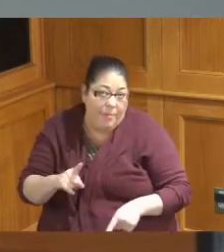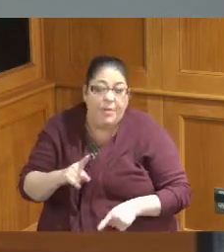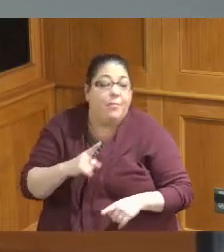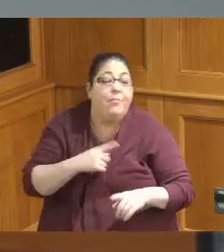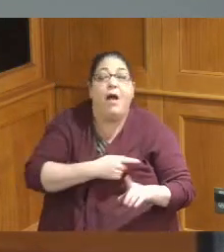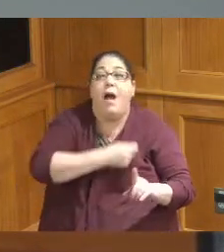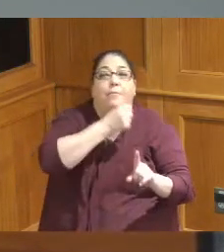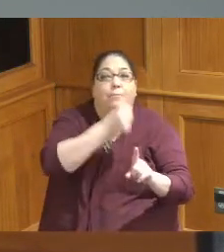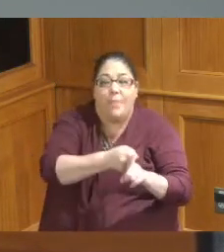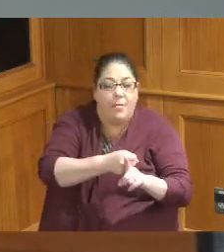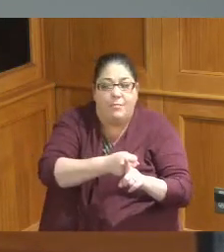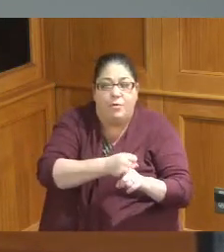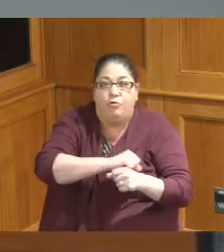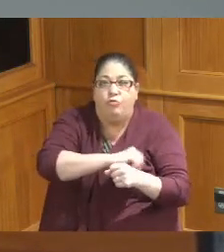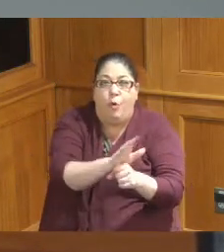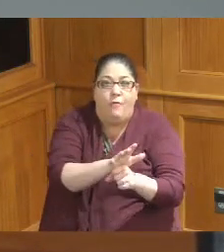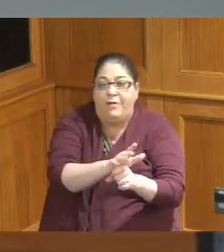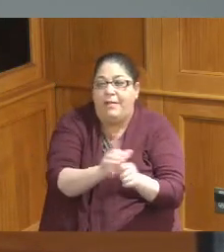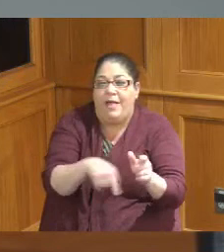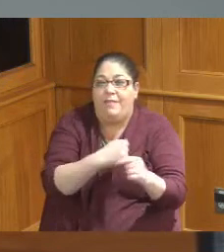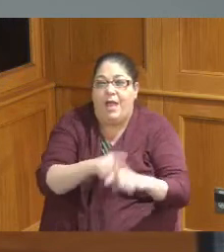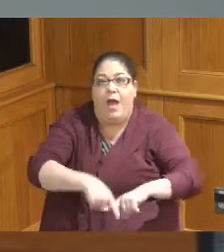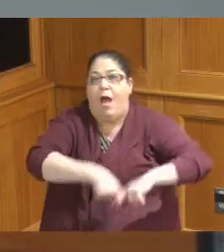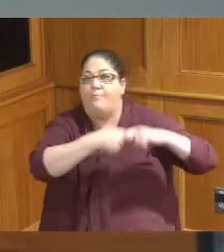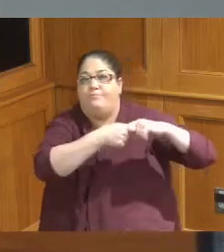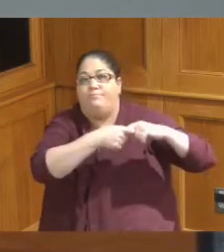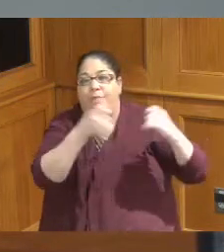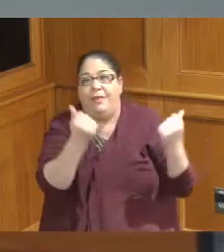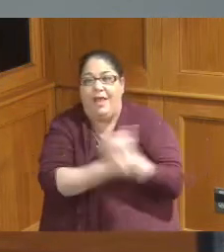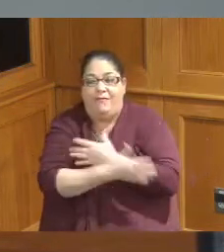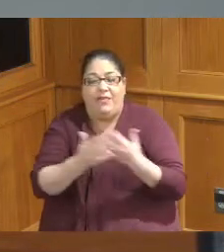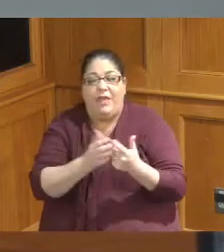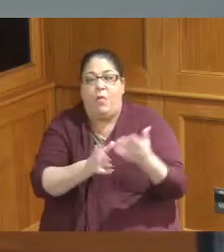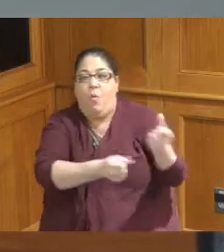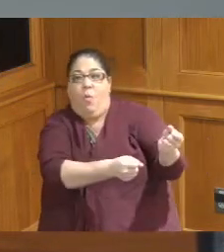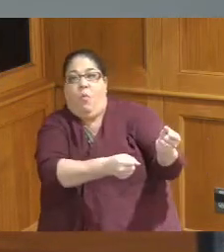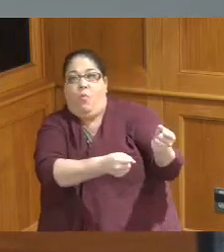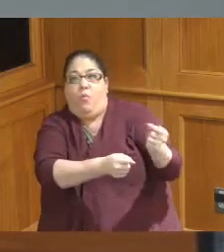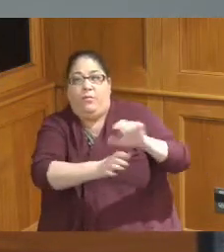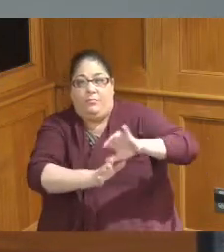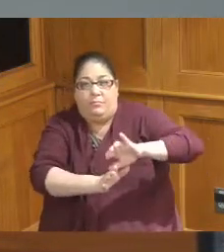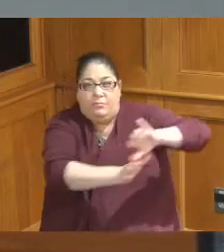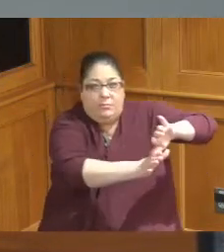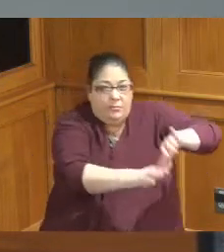and so everything shut down and the all the plans got pushed out at that point so we are now back in